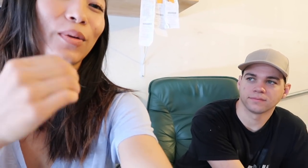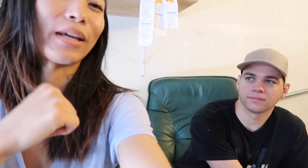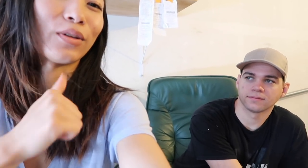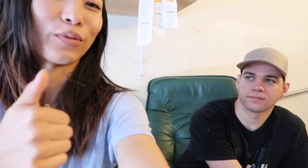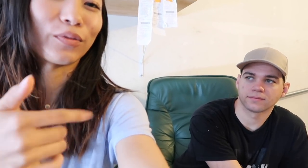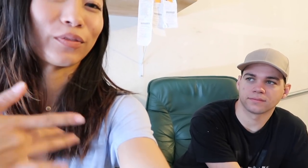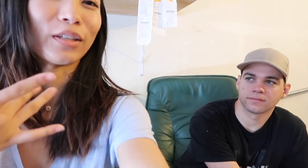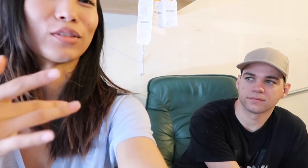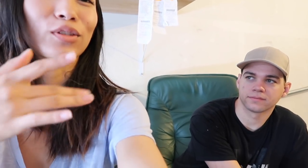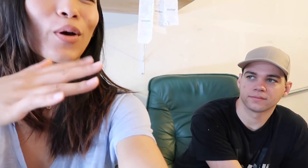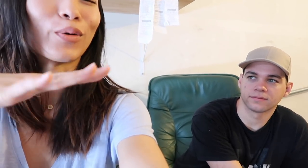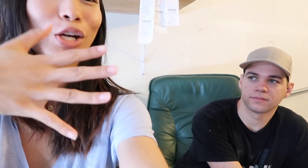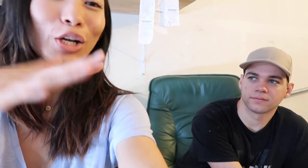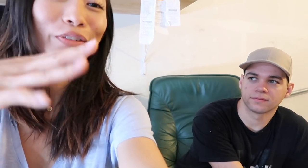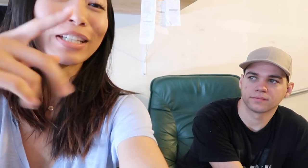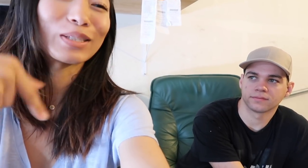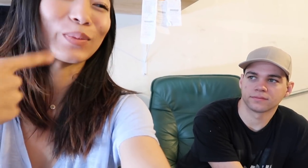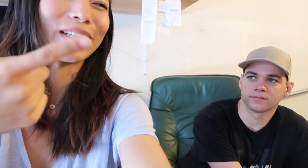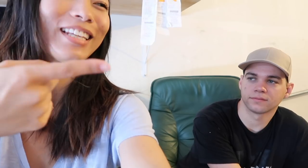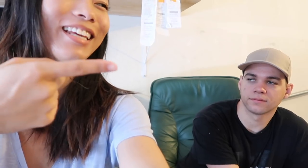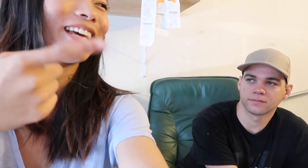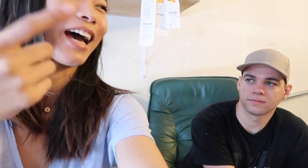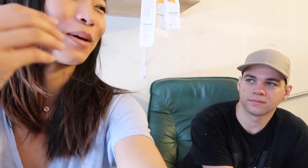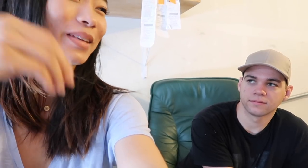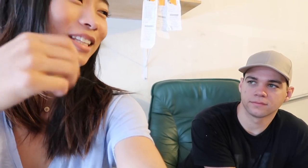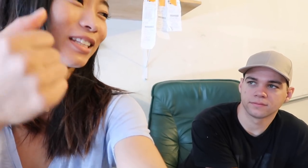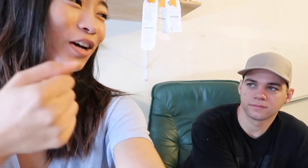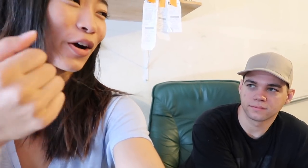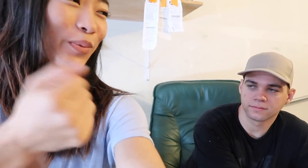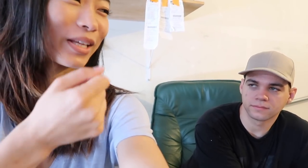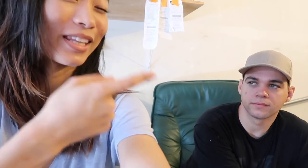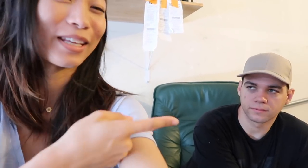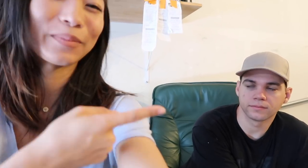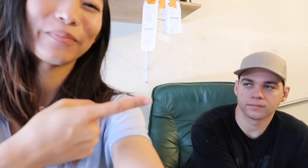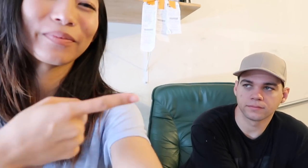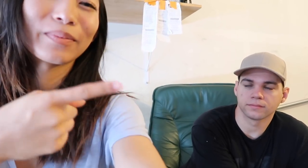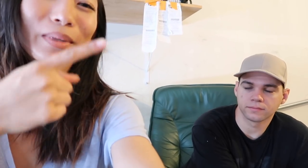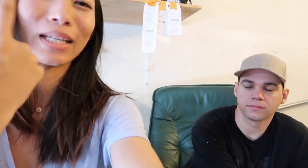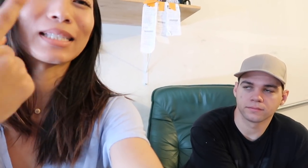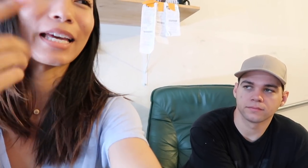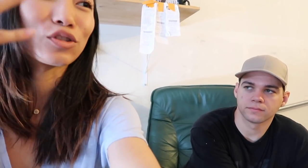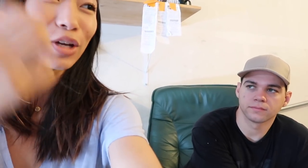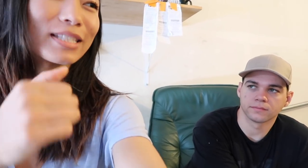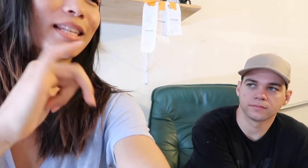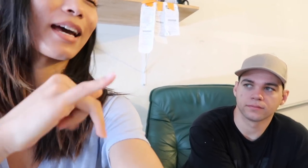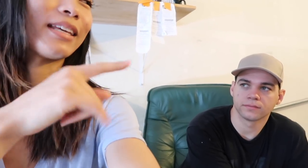don't feel so nervous when I'm in the car with him because I trust that he